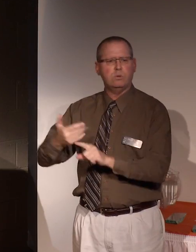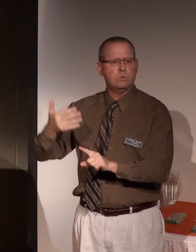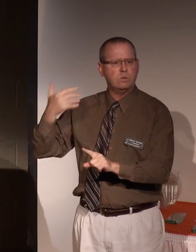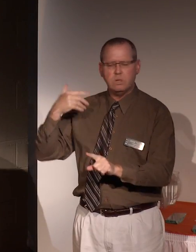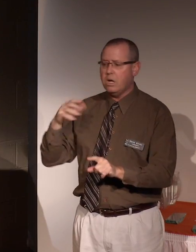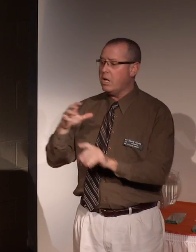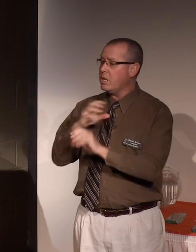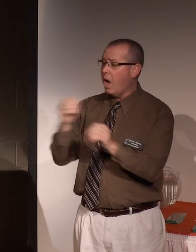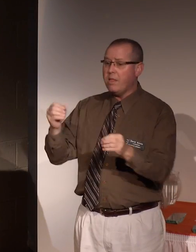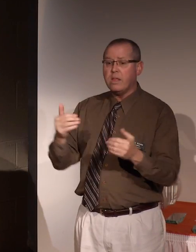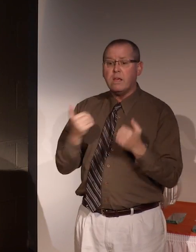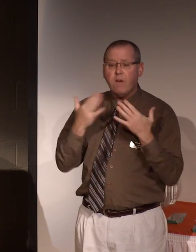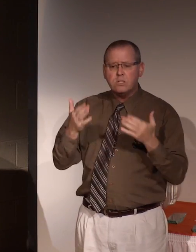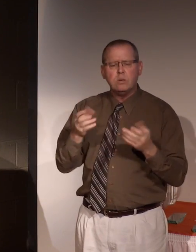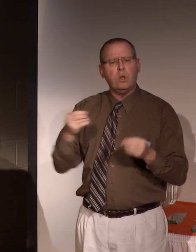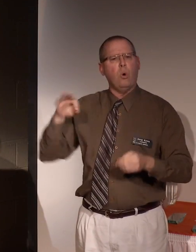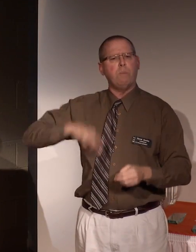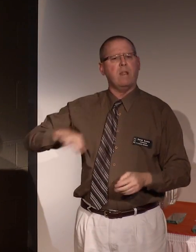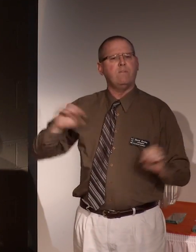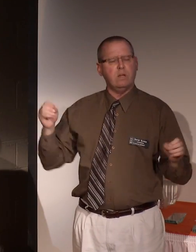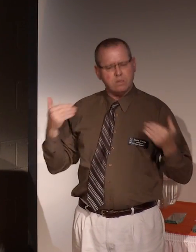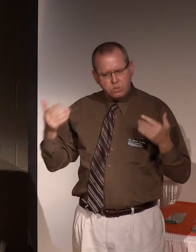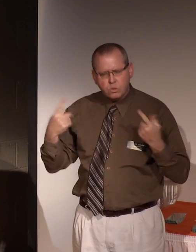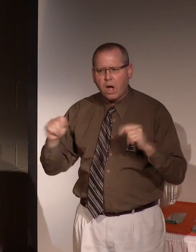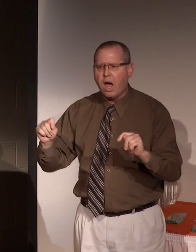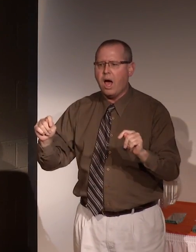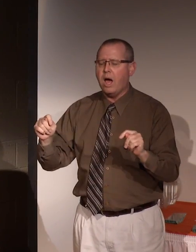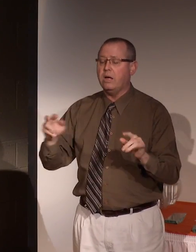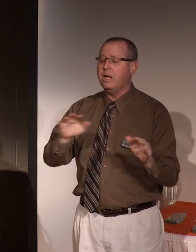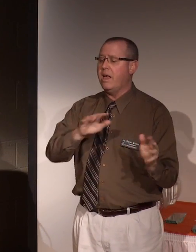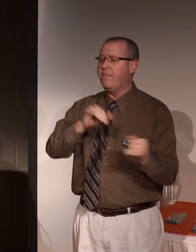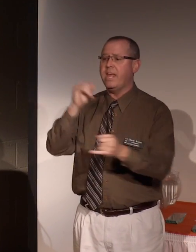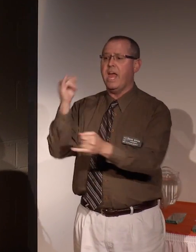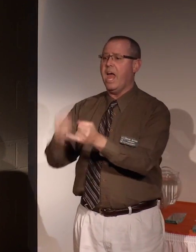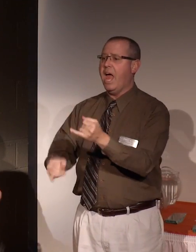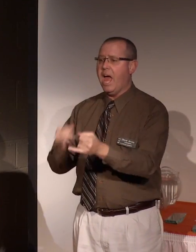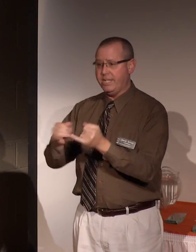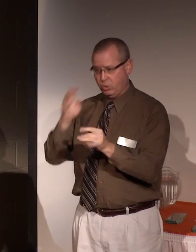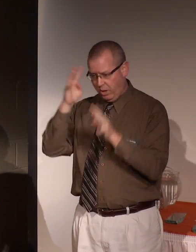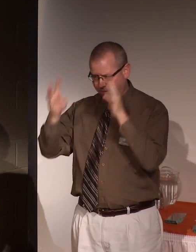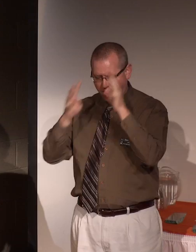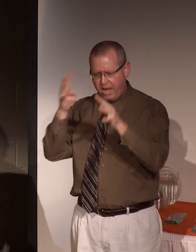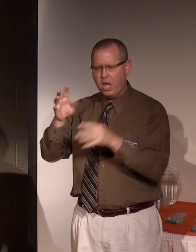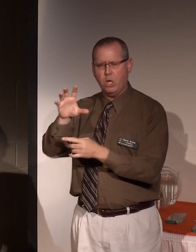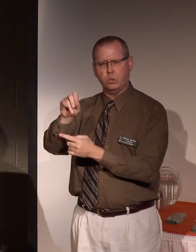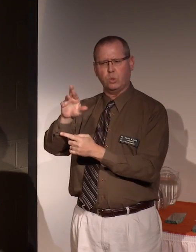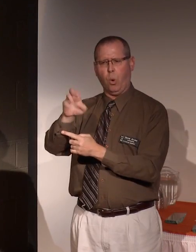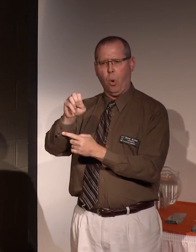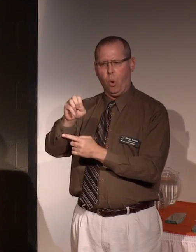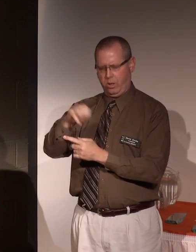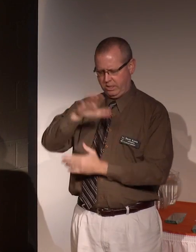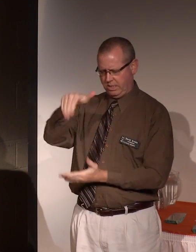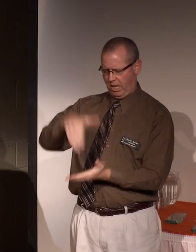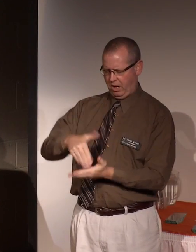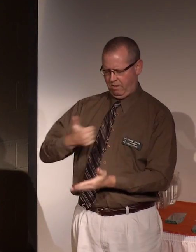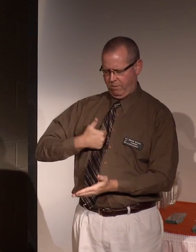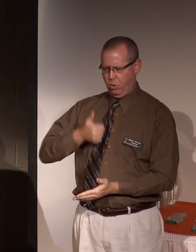that nothing ventured, nothing gained. In the end, for me, to innovate is core to who I am.